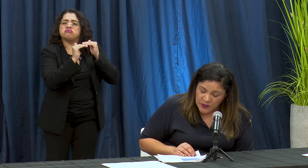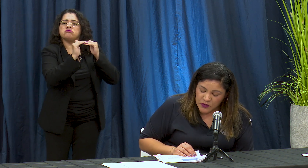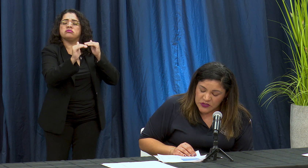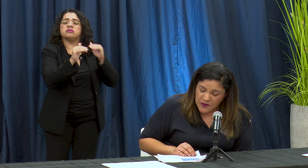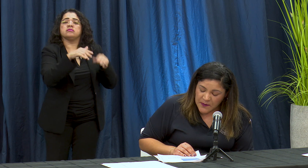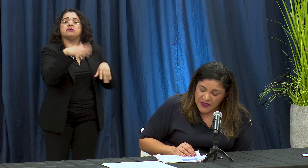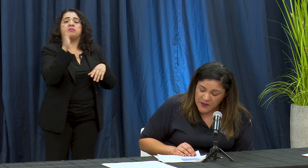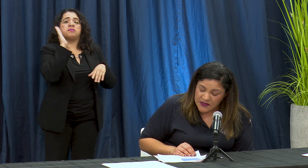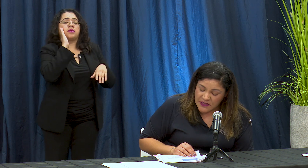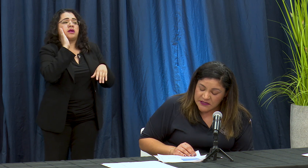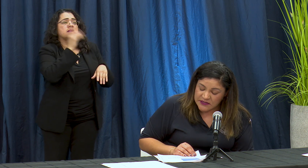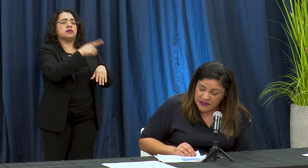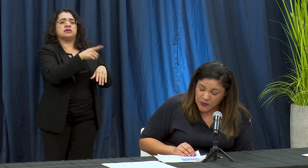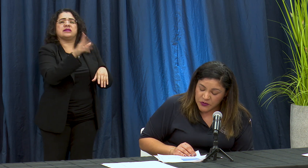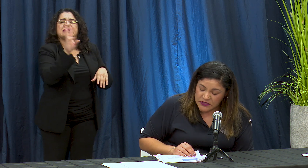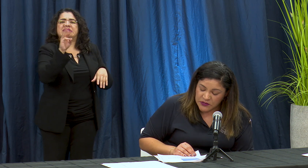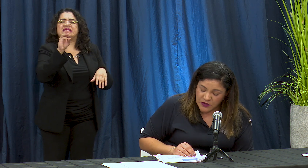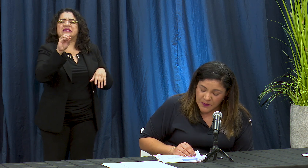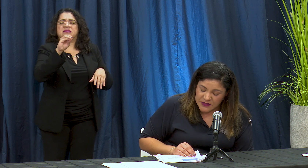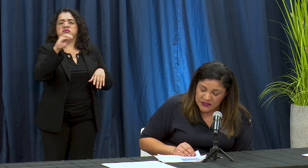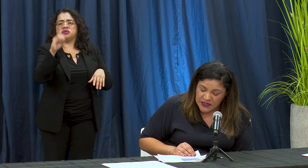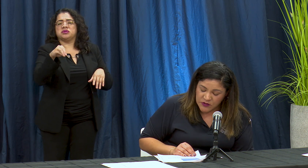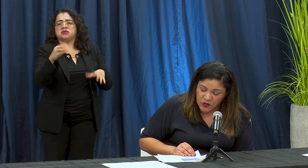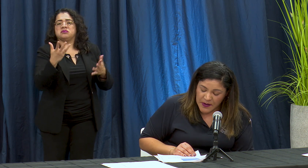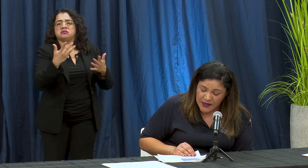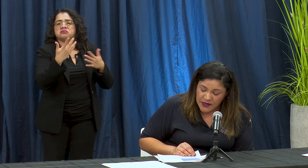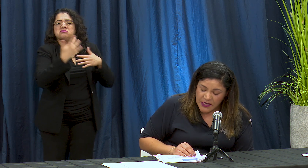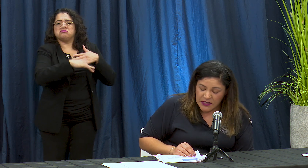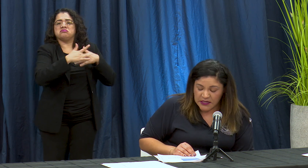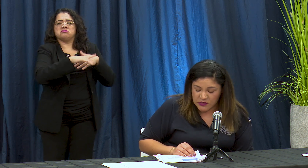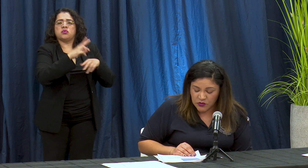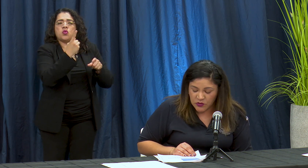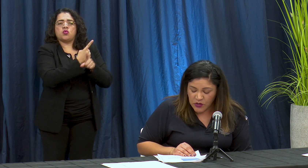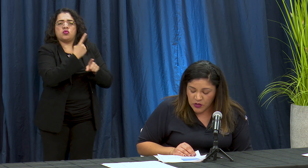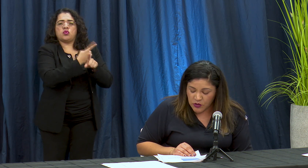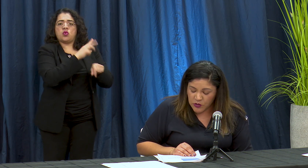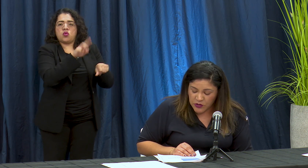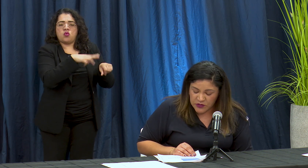aproximadamente de se sienta por ciento in capacitor doorman yes oh no incluye